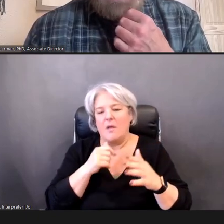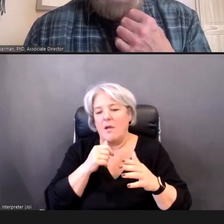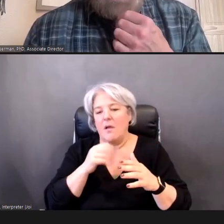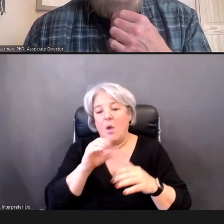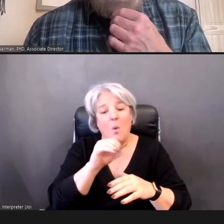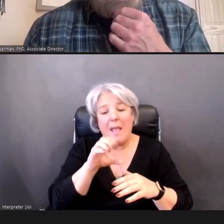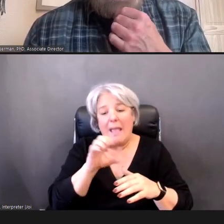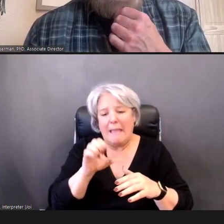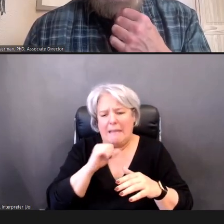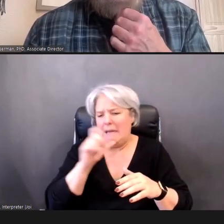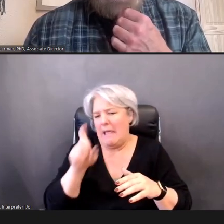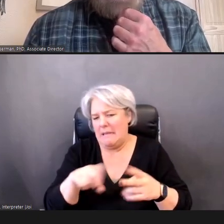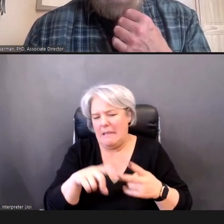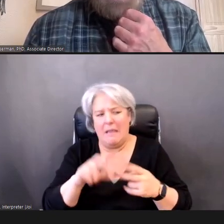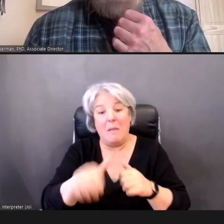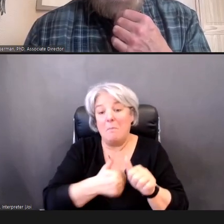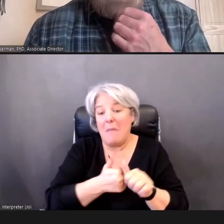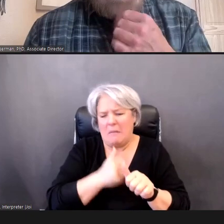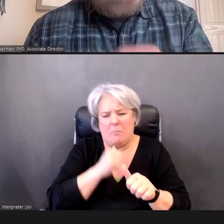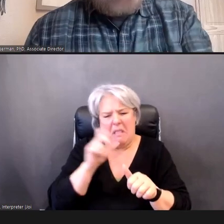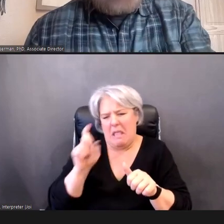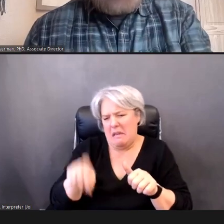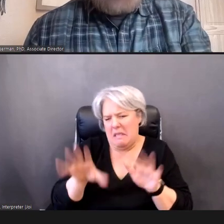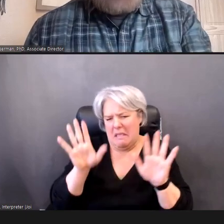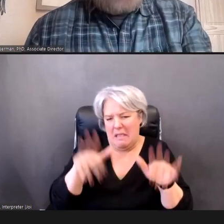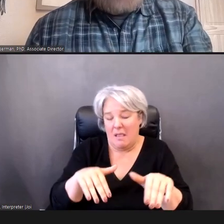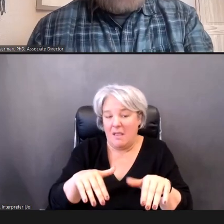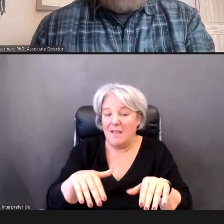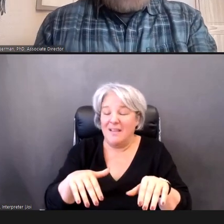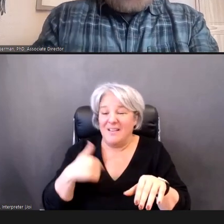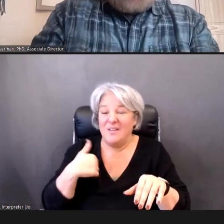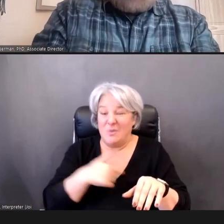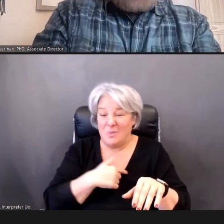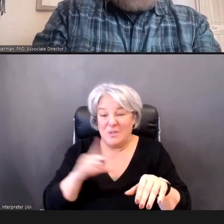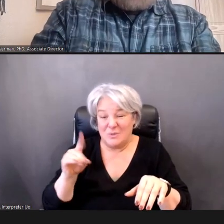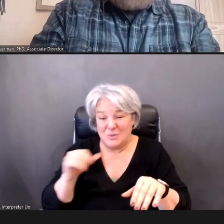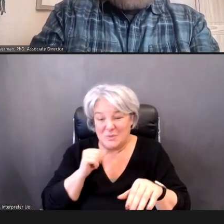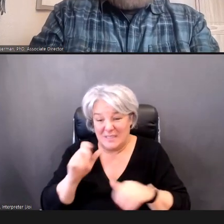And we -- we really do need a back up method, like we said, those